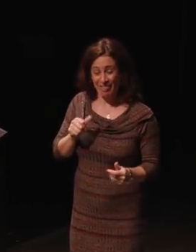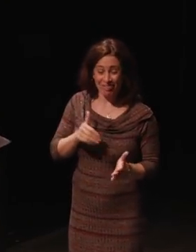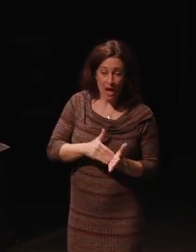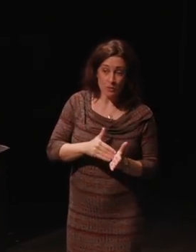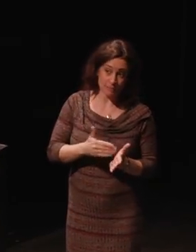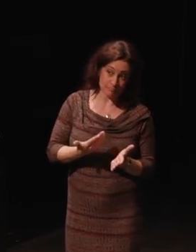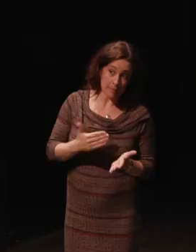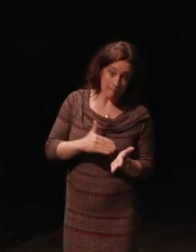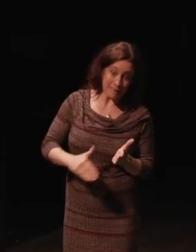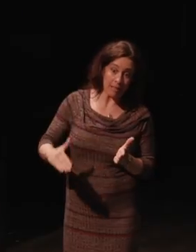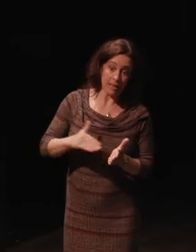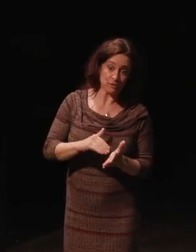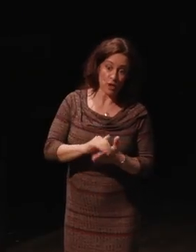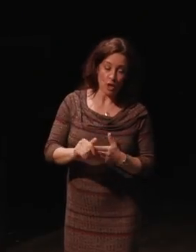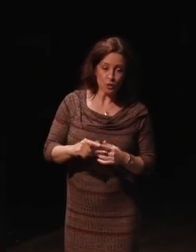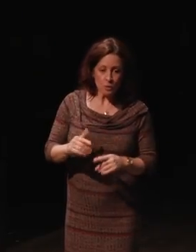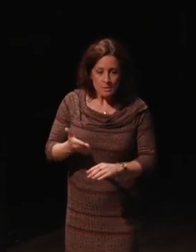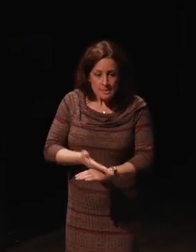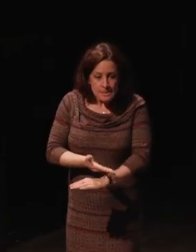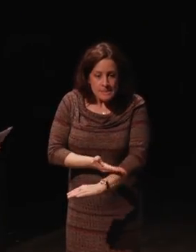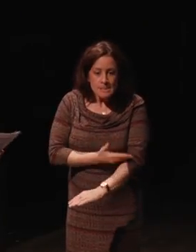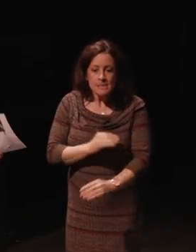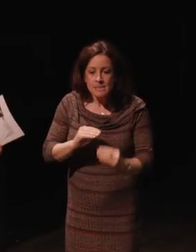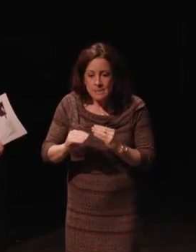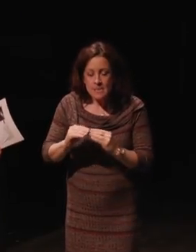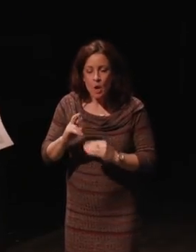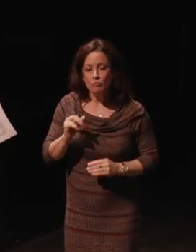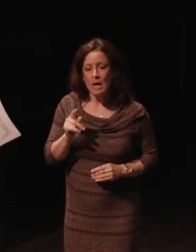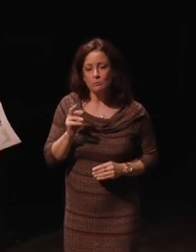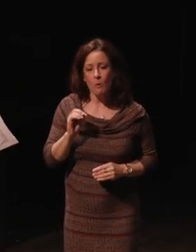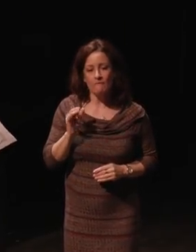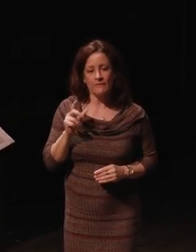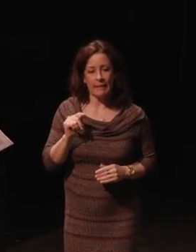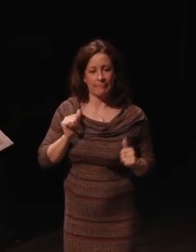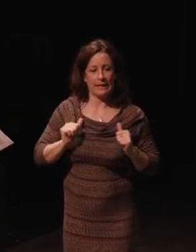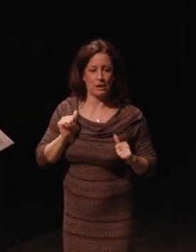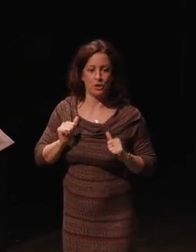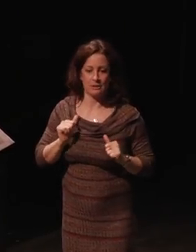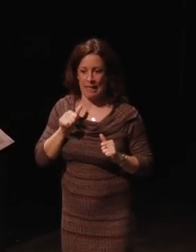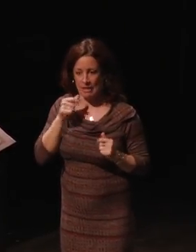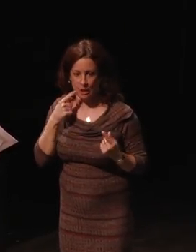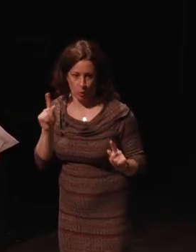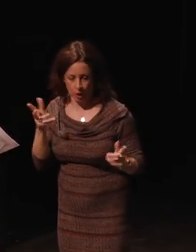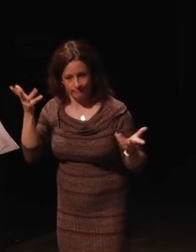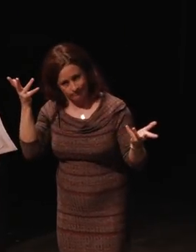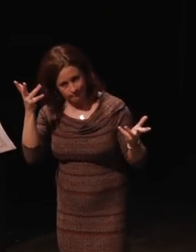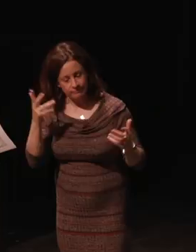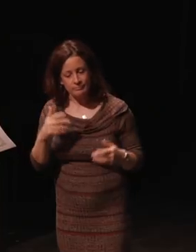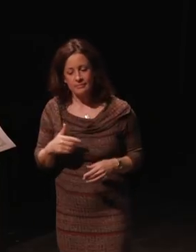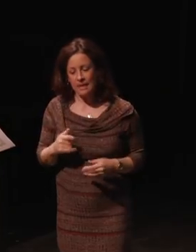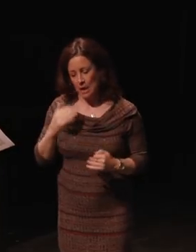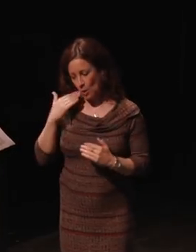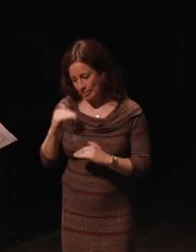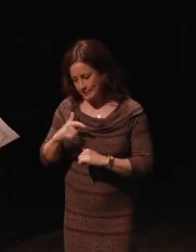retrofitting their theaters and they couldn't walk. So, having said that let me move on. I know that I have limited time and I have a ton to get through.